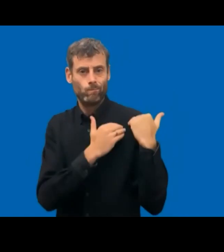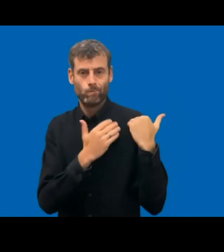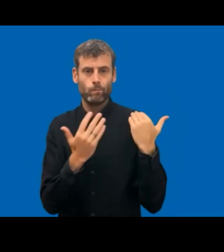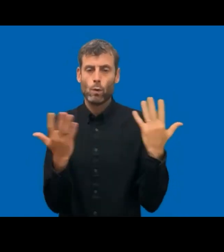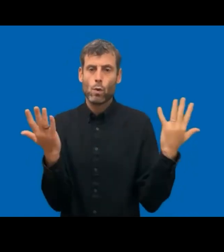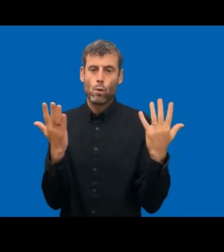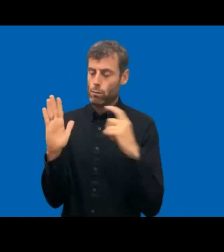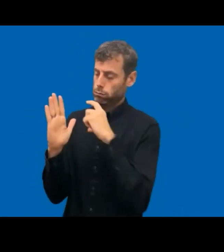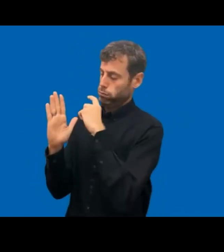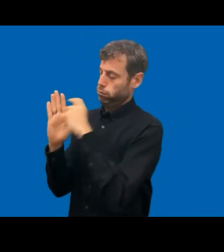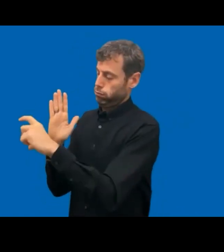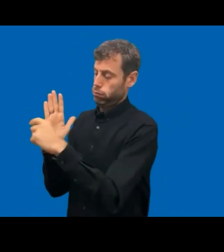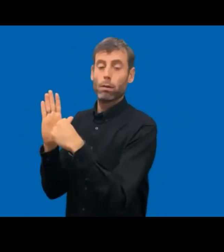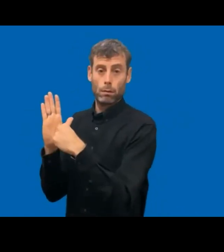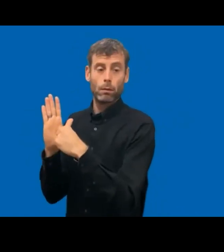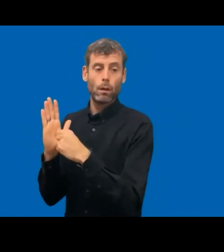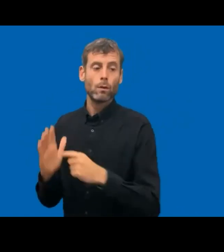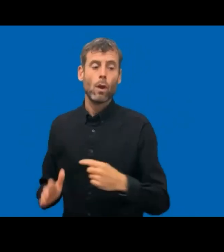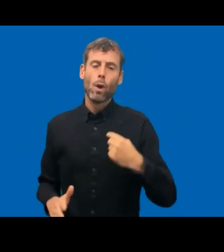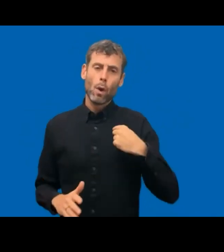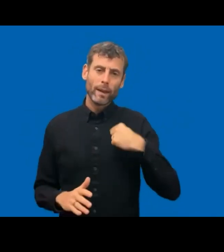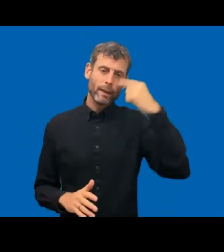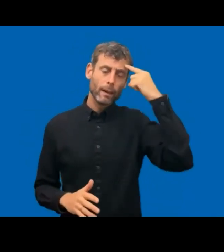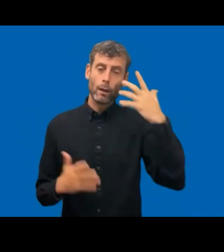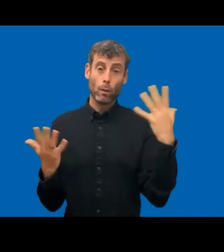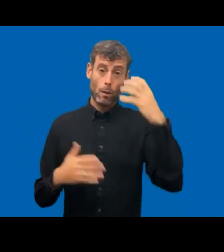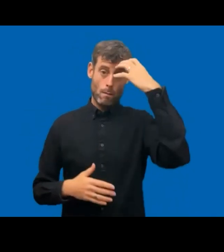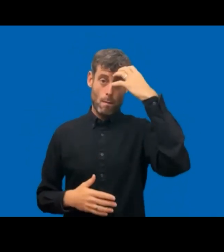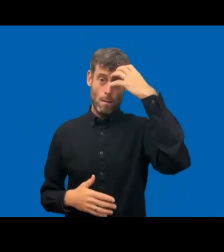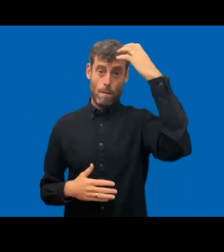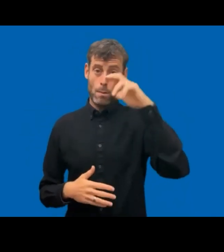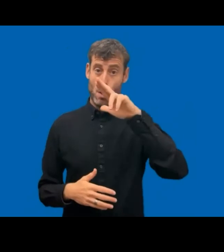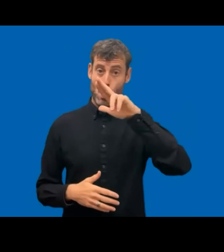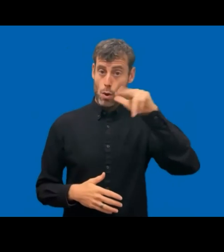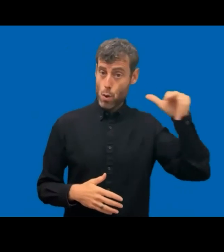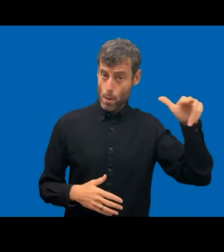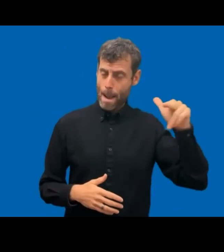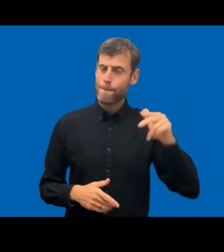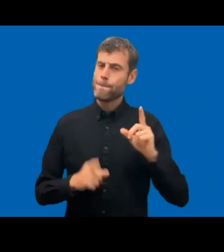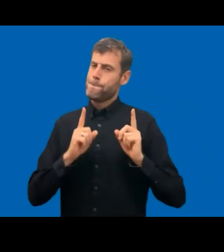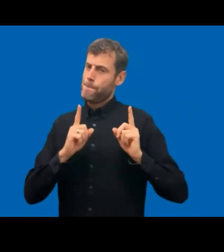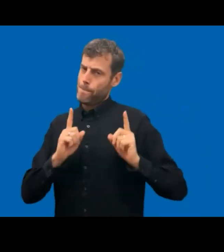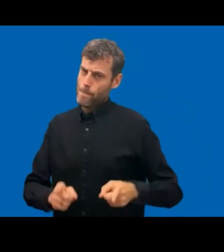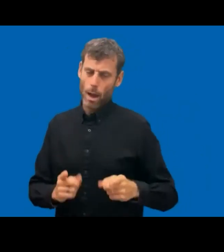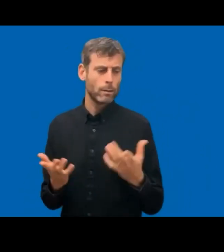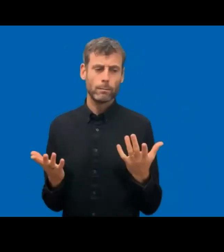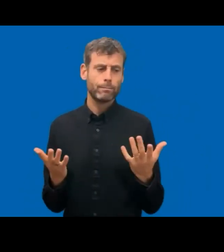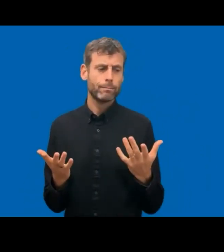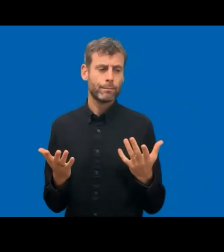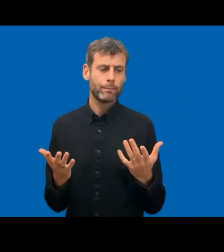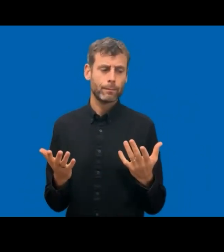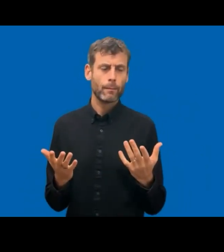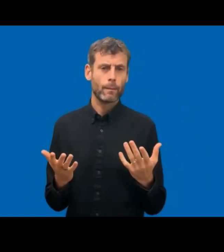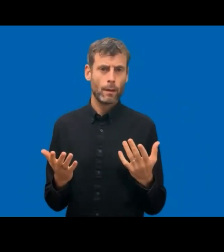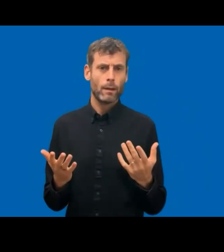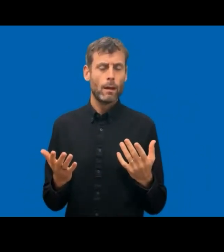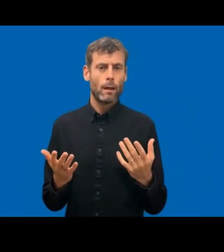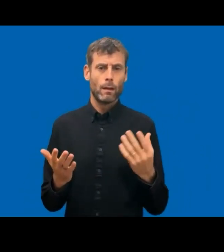has developed and where everybody uses, or everybody uses it to make their accessibility statement.